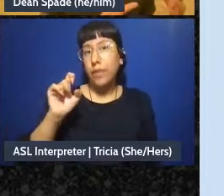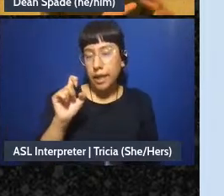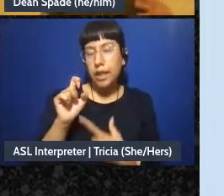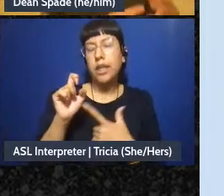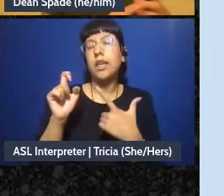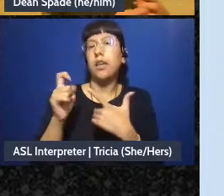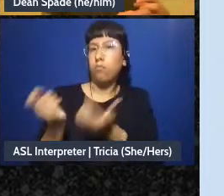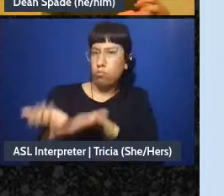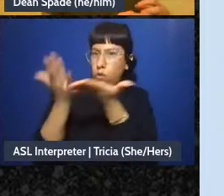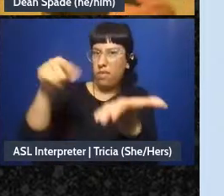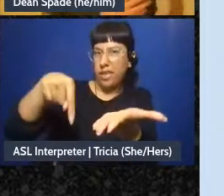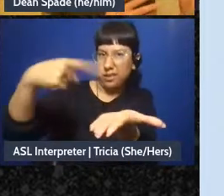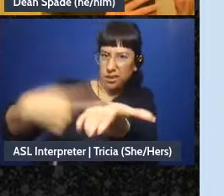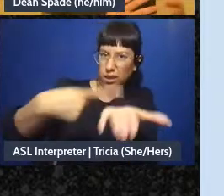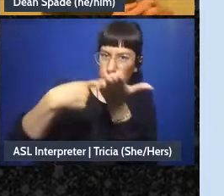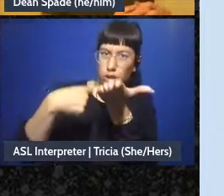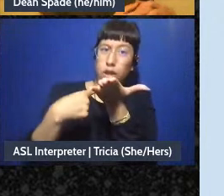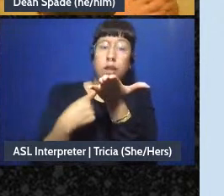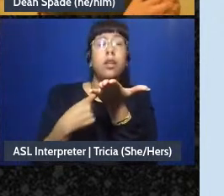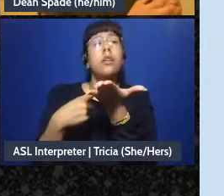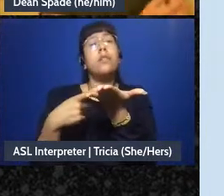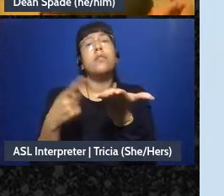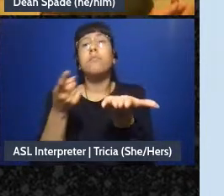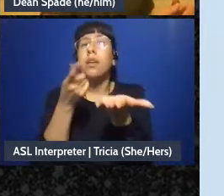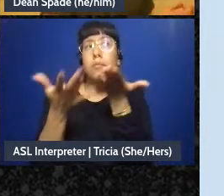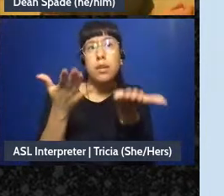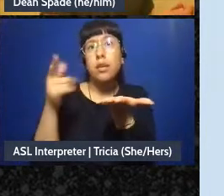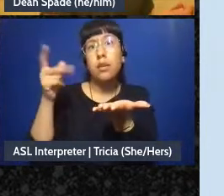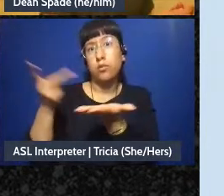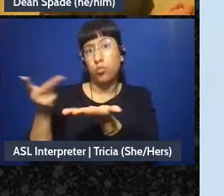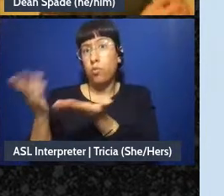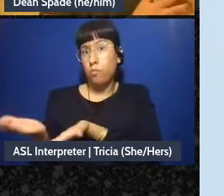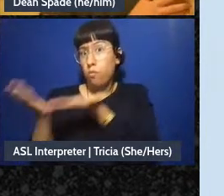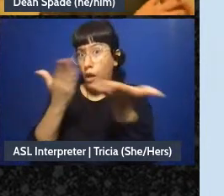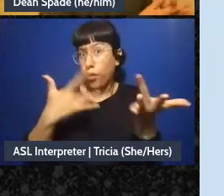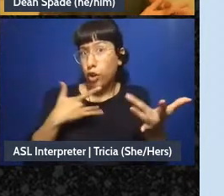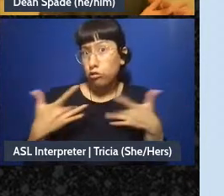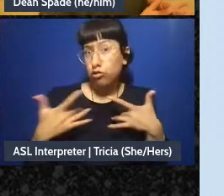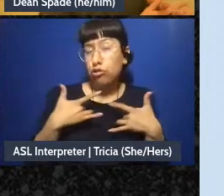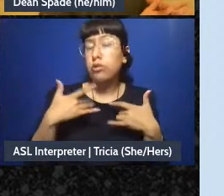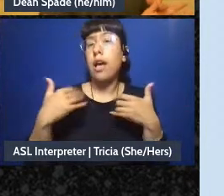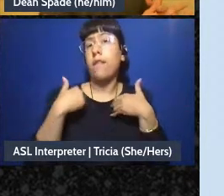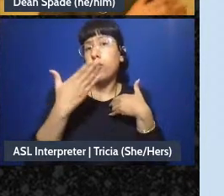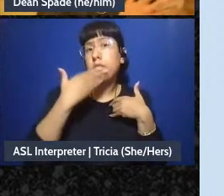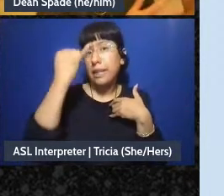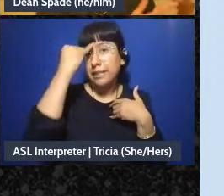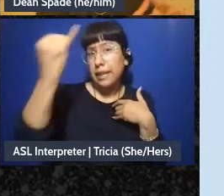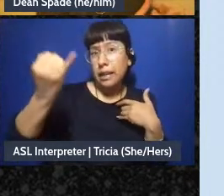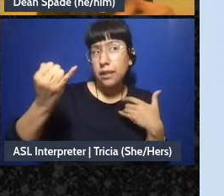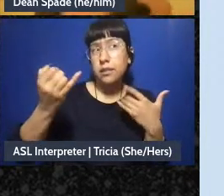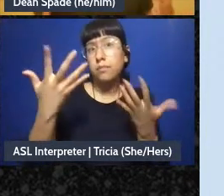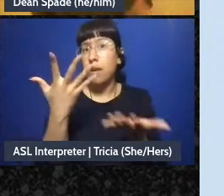and kind of work on the next part and come back with it maybe the folks who brought the concerns have a night have some good ideas so maybe they want to take it or somebody else.